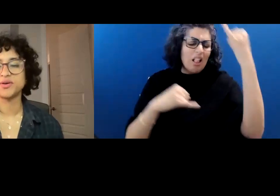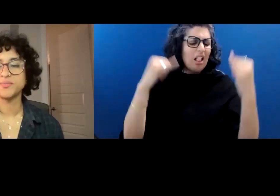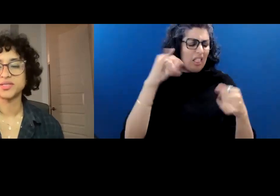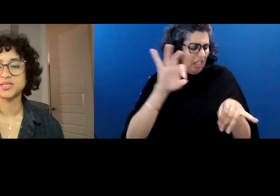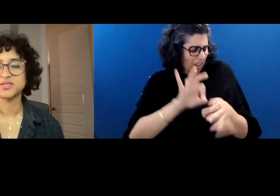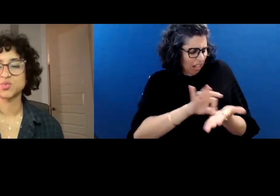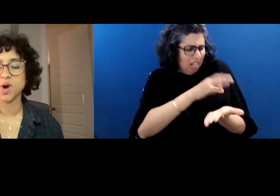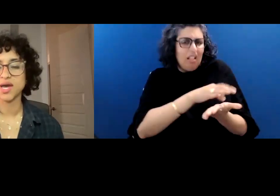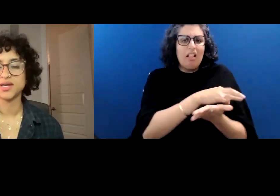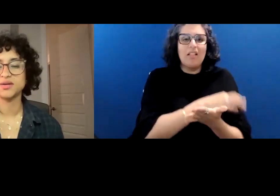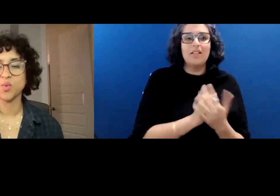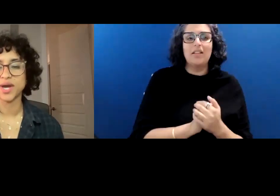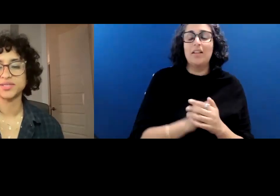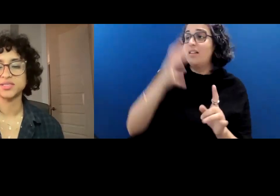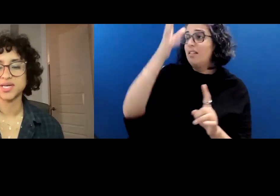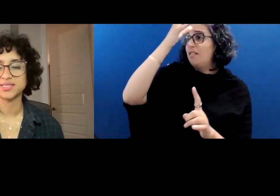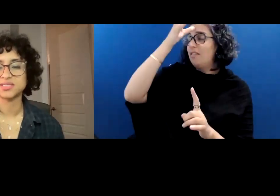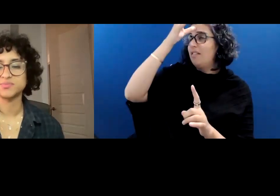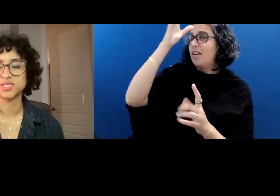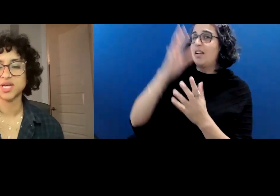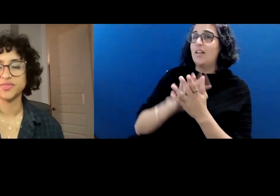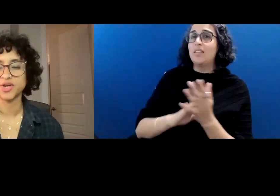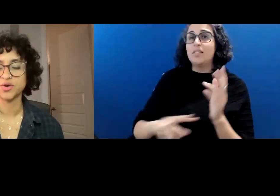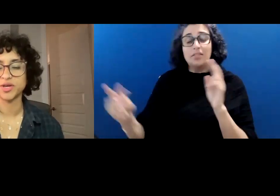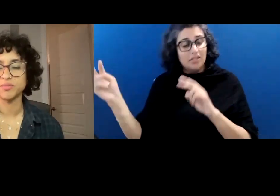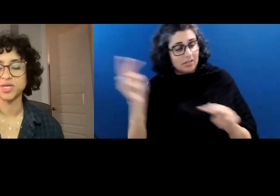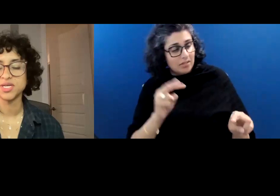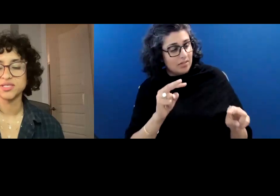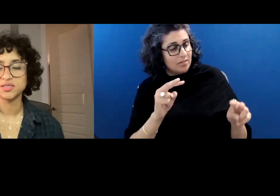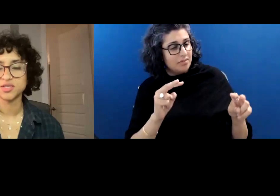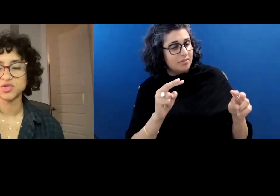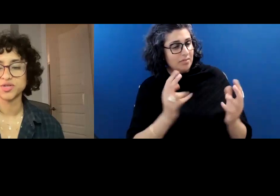Father mends his wide white nets beside the crib.